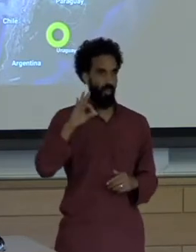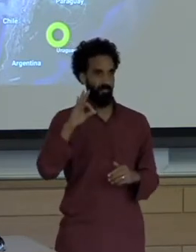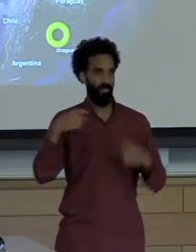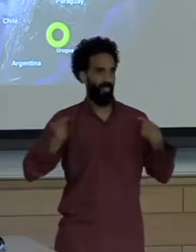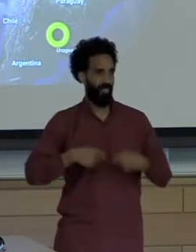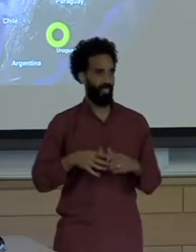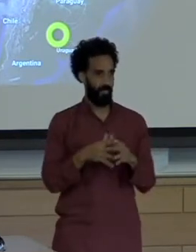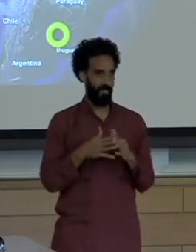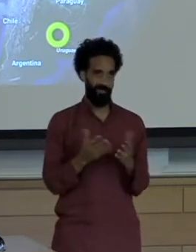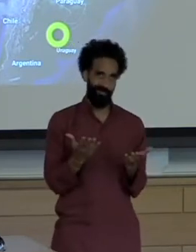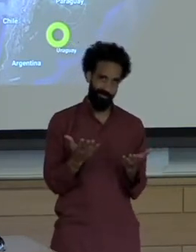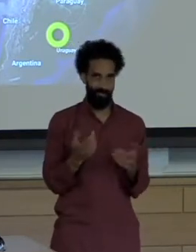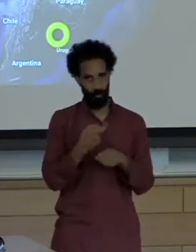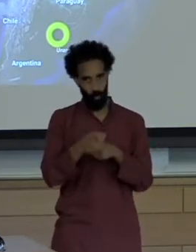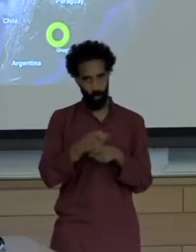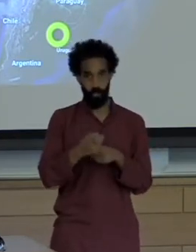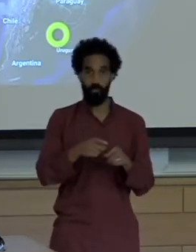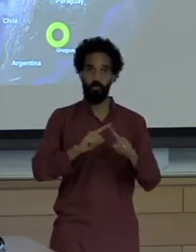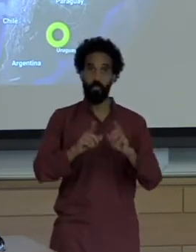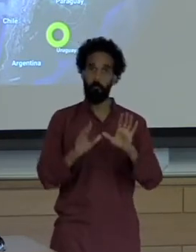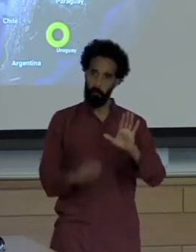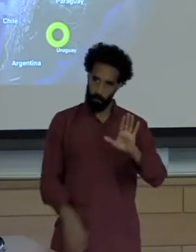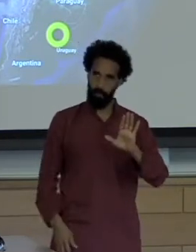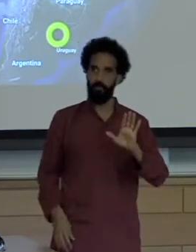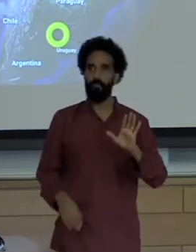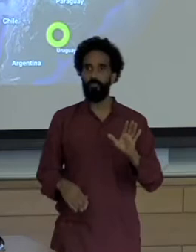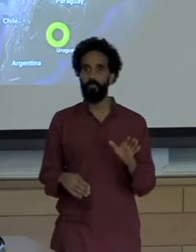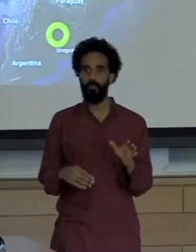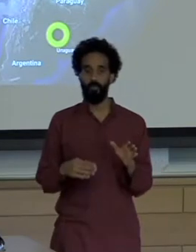And so we keep touching point there touching base